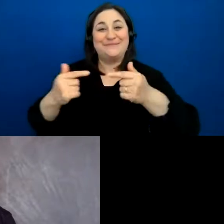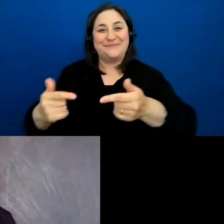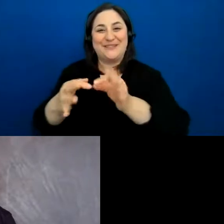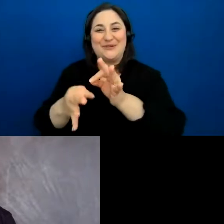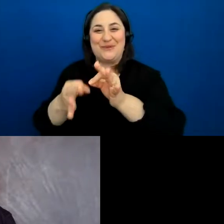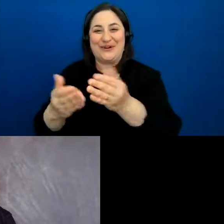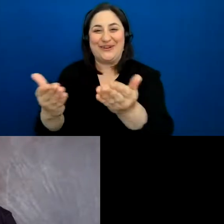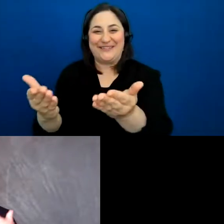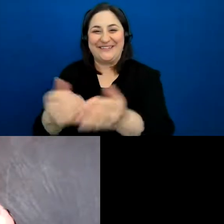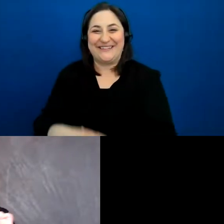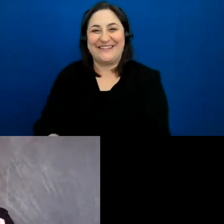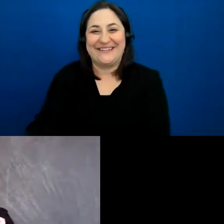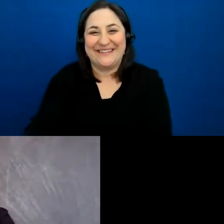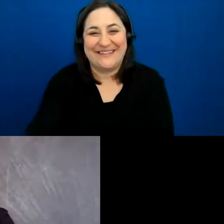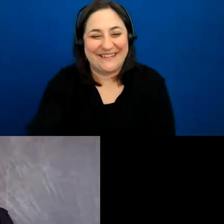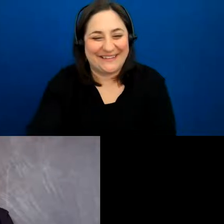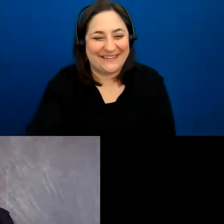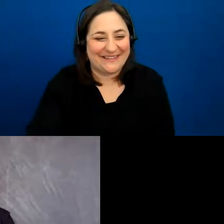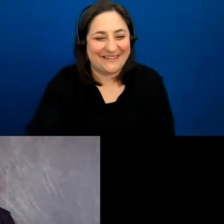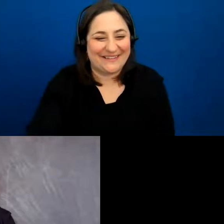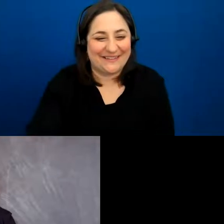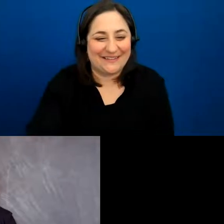I'm pretty sure that everyone knows how to alter and change the